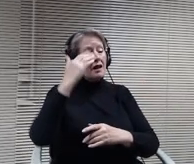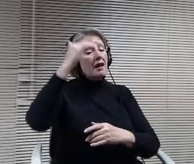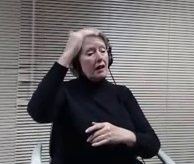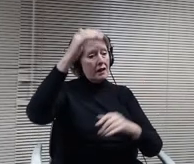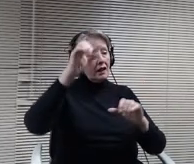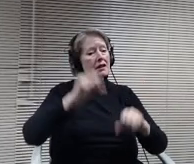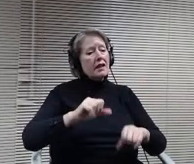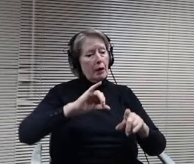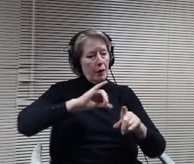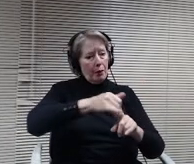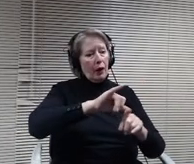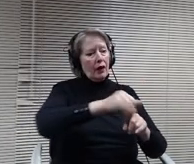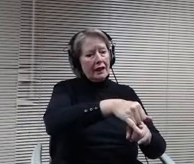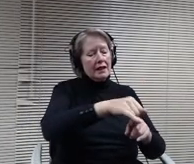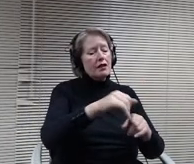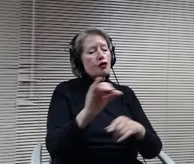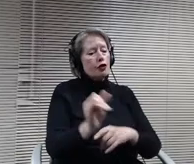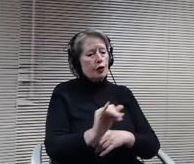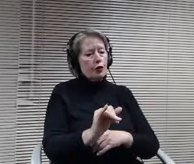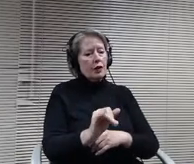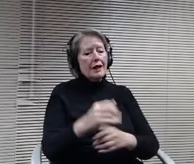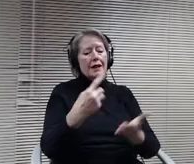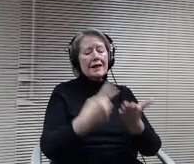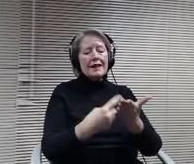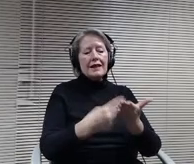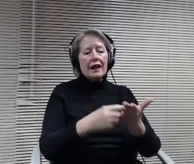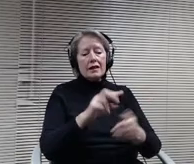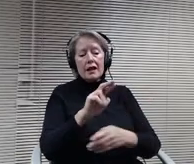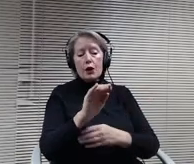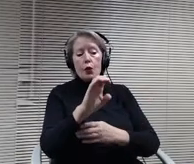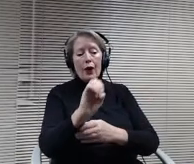discussing race and human rights is not controversial. I want my